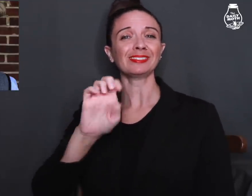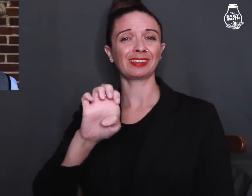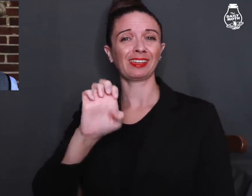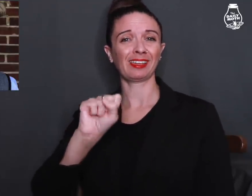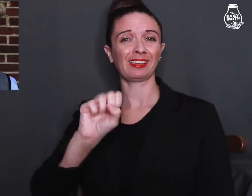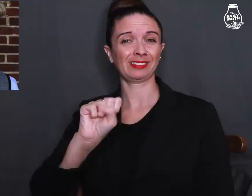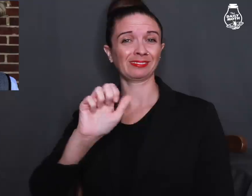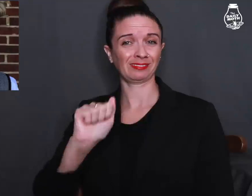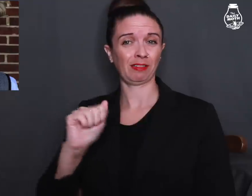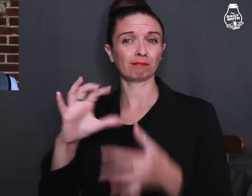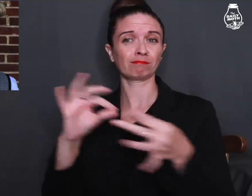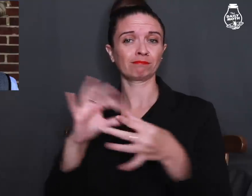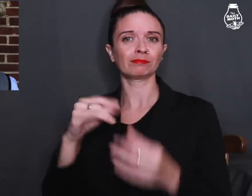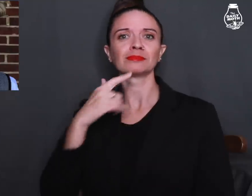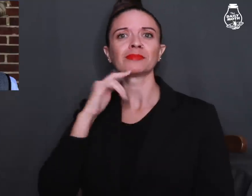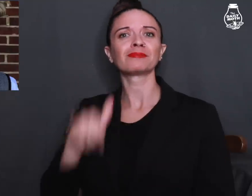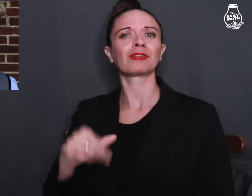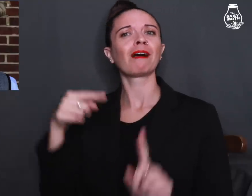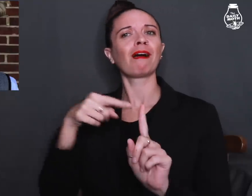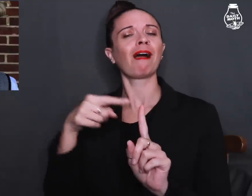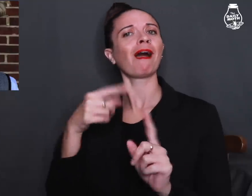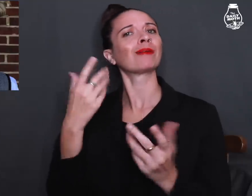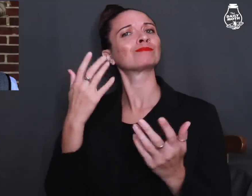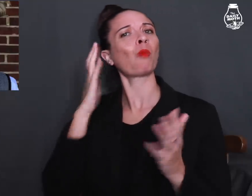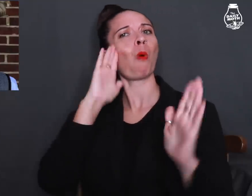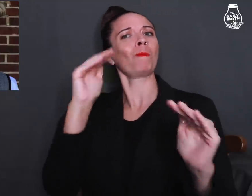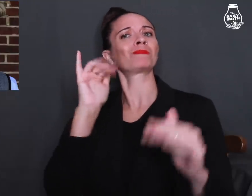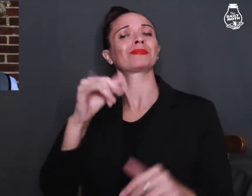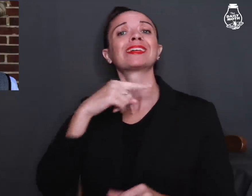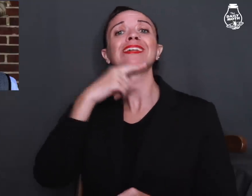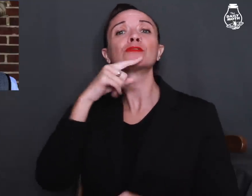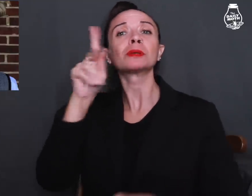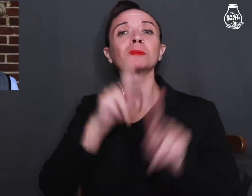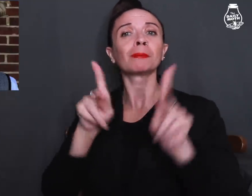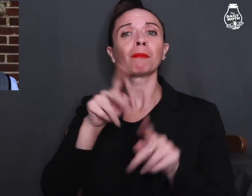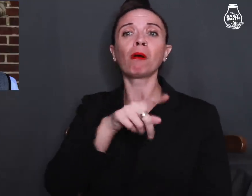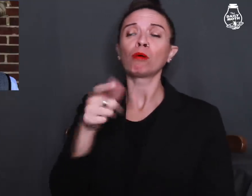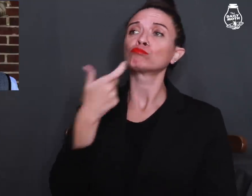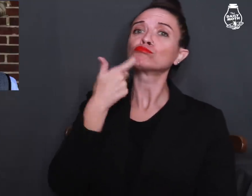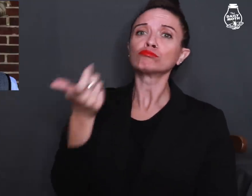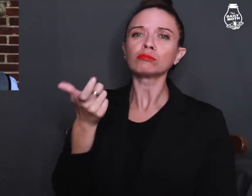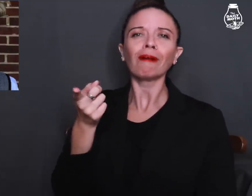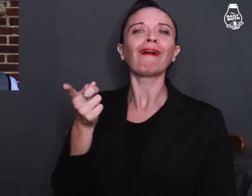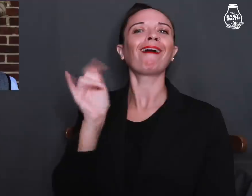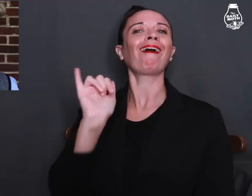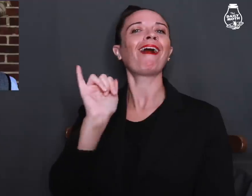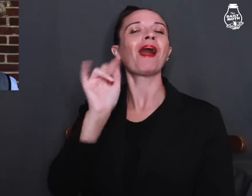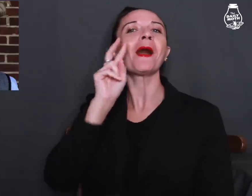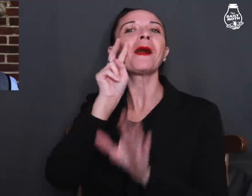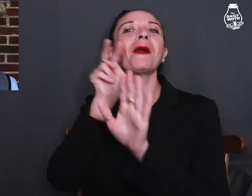Tessa mentioned that she hopes hearing people can get